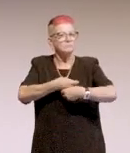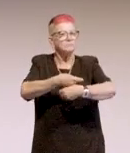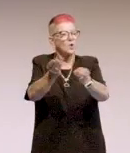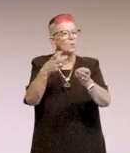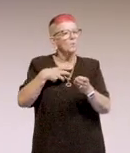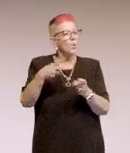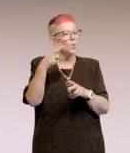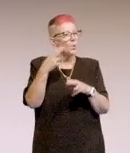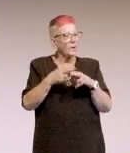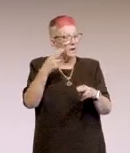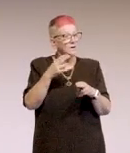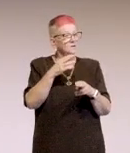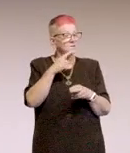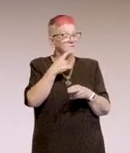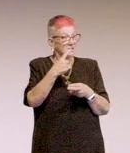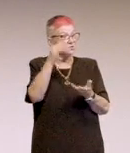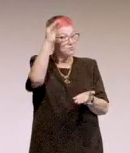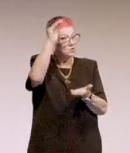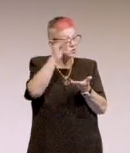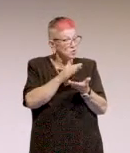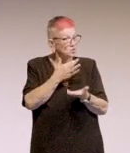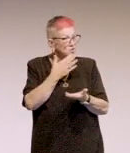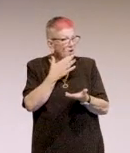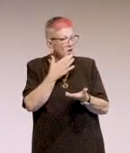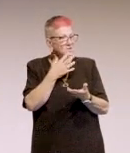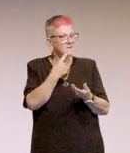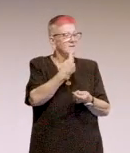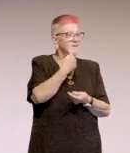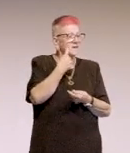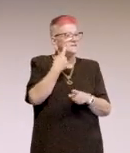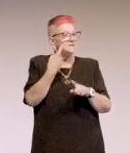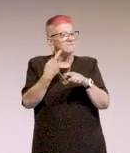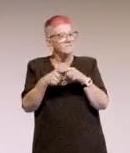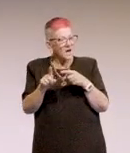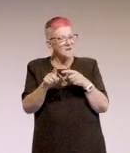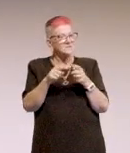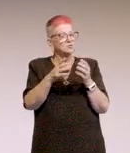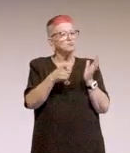Reduced cost, easier and faster to fix things in design than in dev,